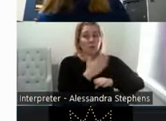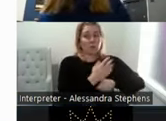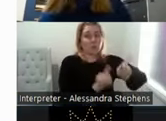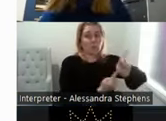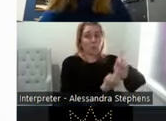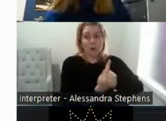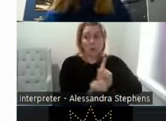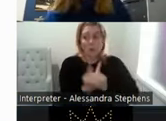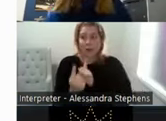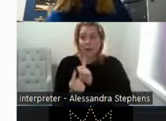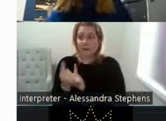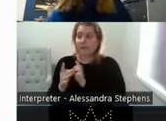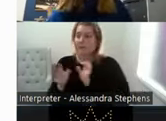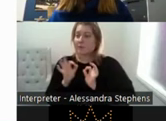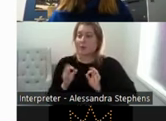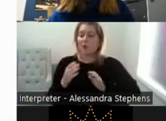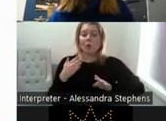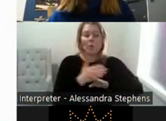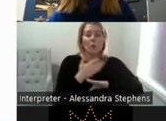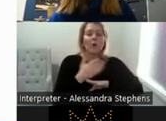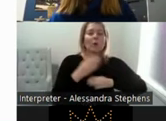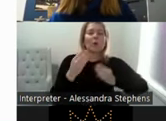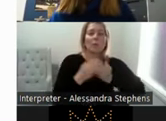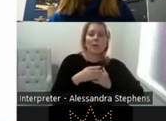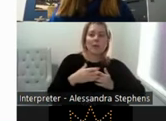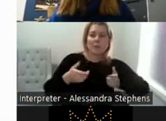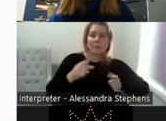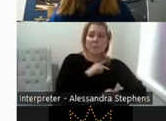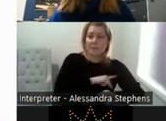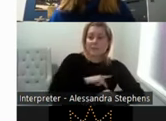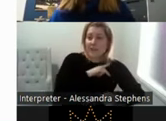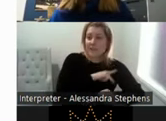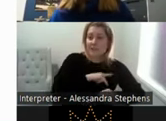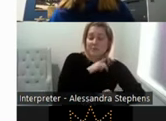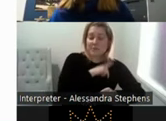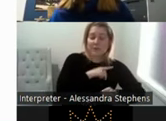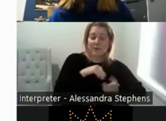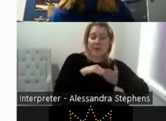other therapists to be able to feel like they can have conversations about sex and sexuality.